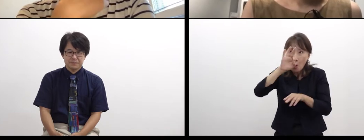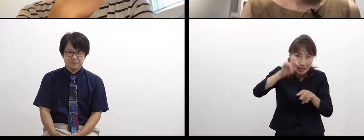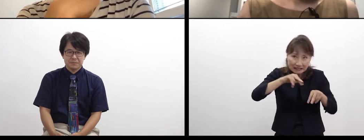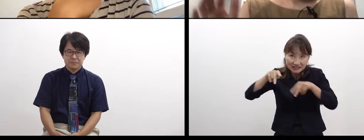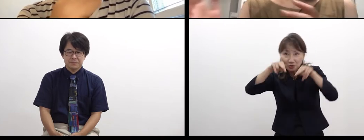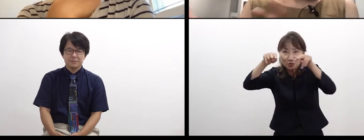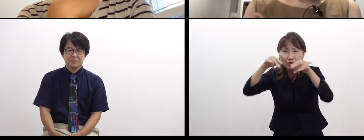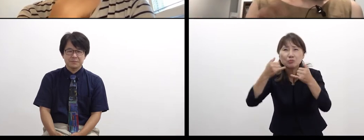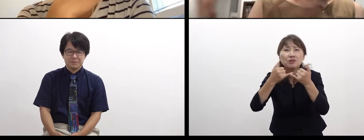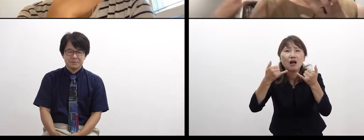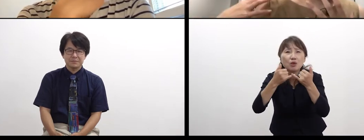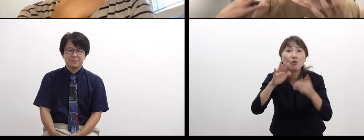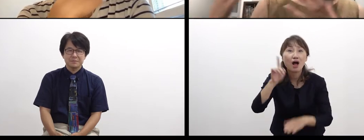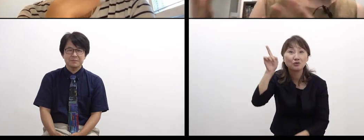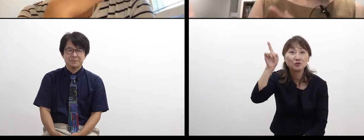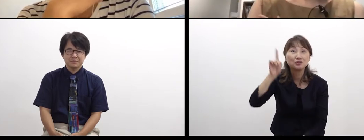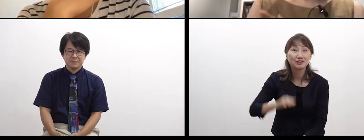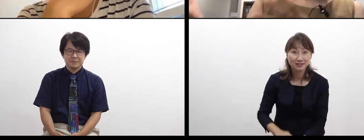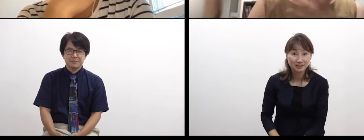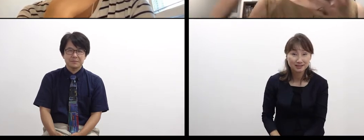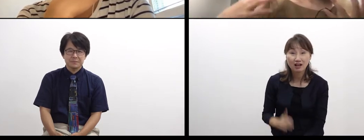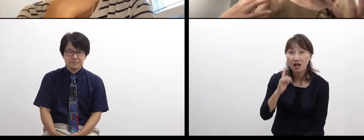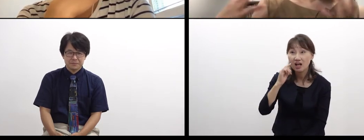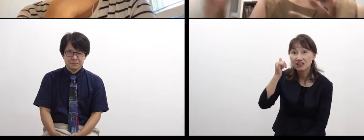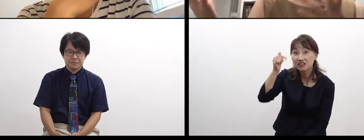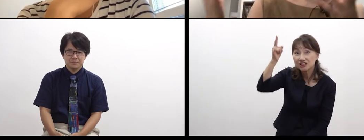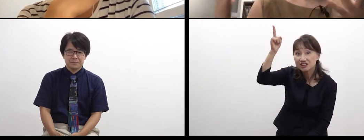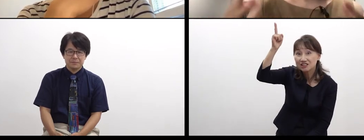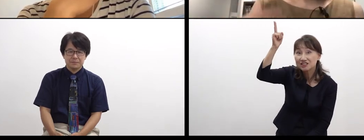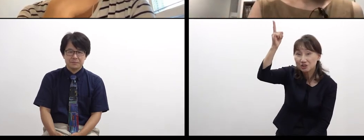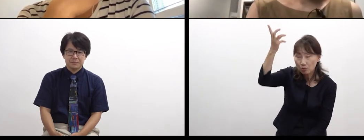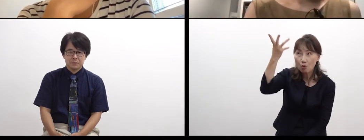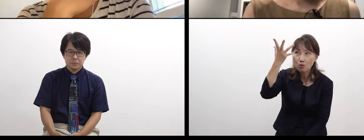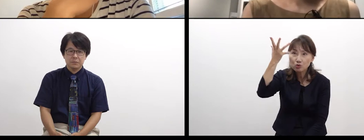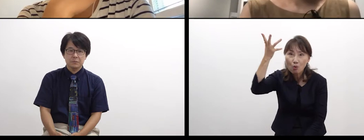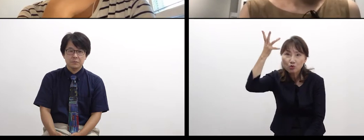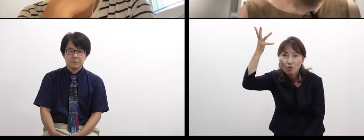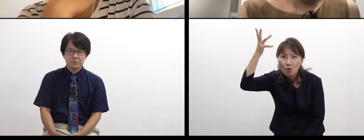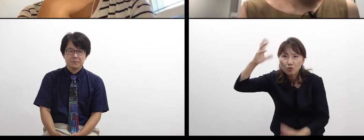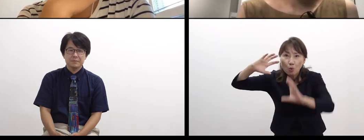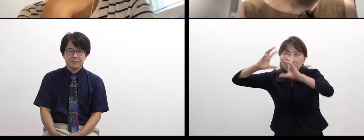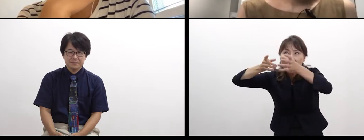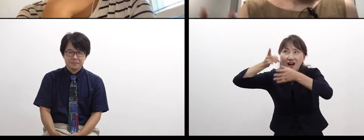I felt like playing with my friends